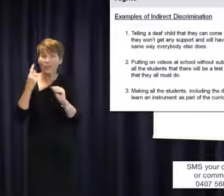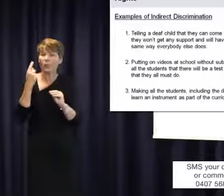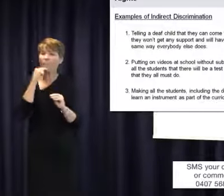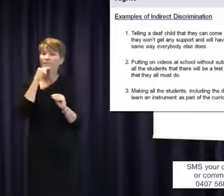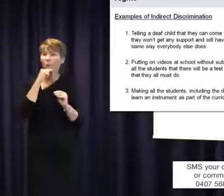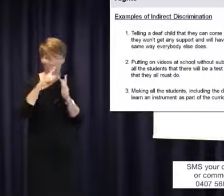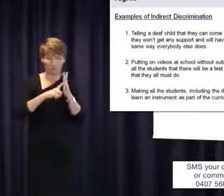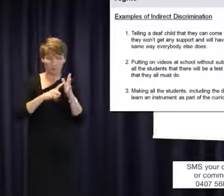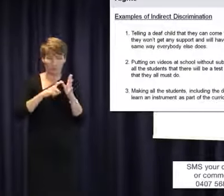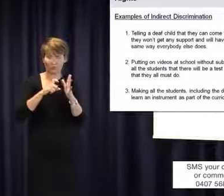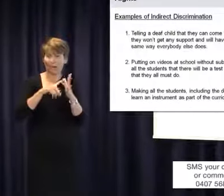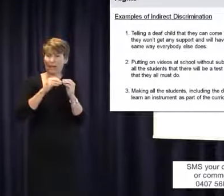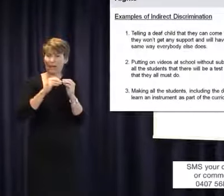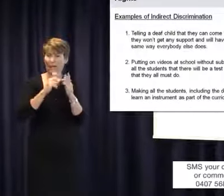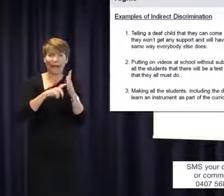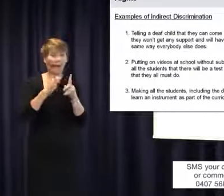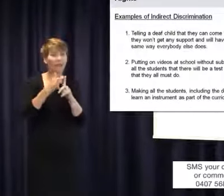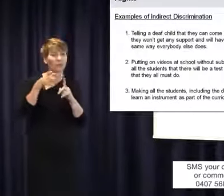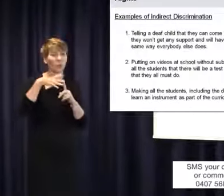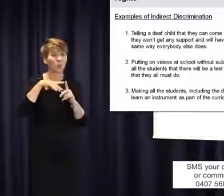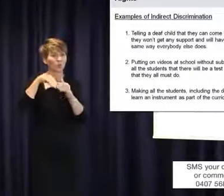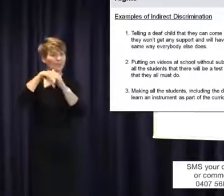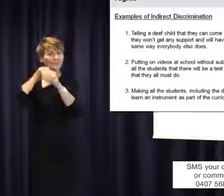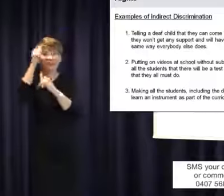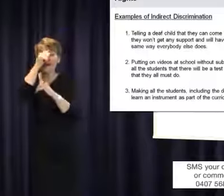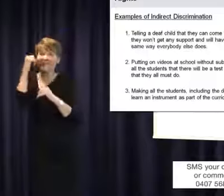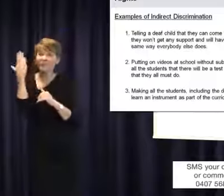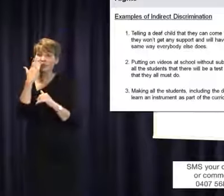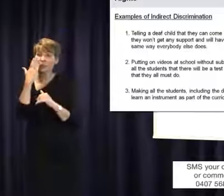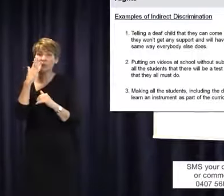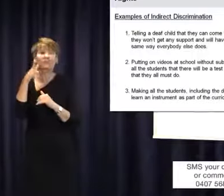Clarke, applied to go to a Catholic school and they agreed to enrol him but said, `You